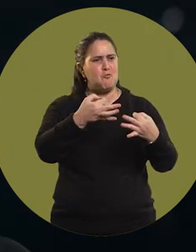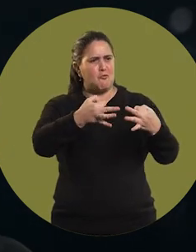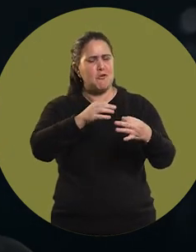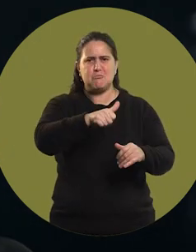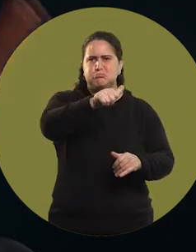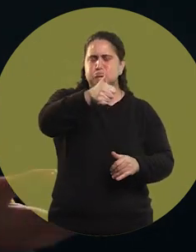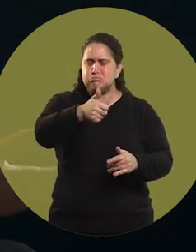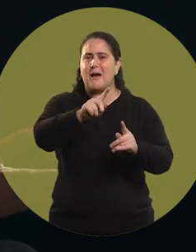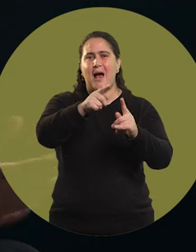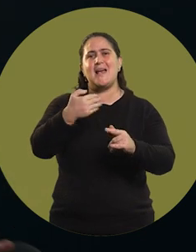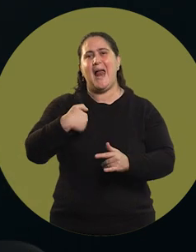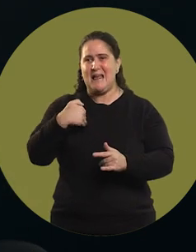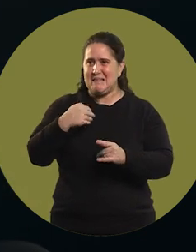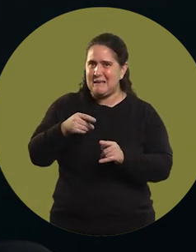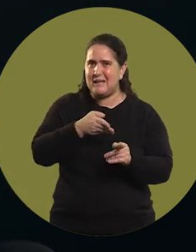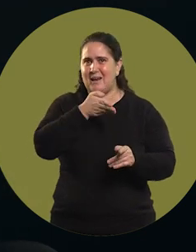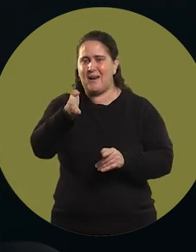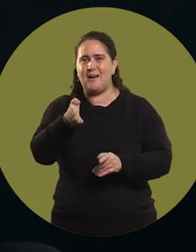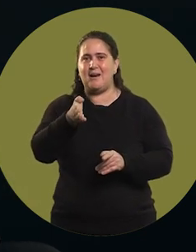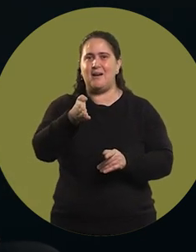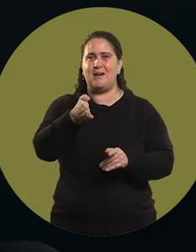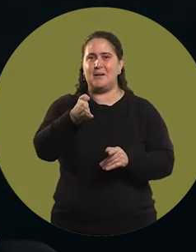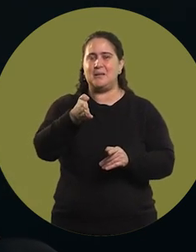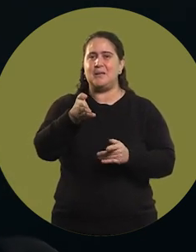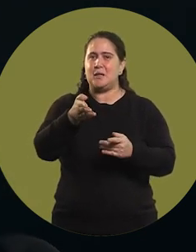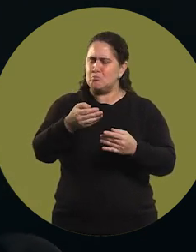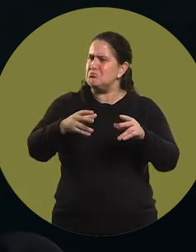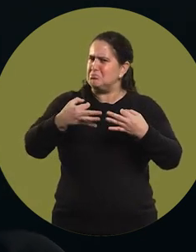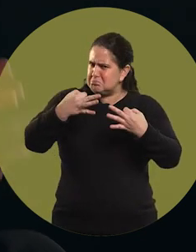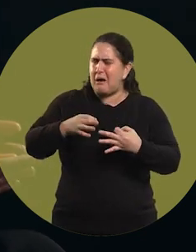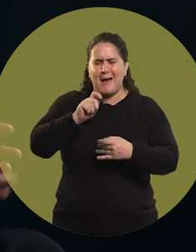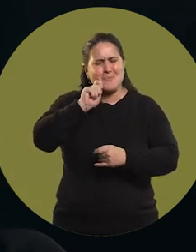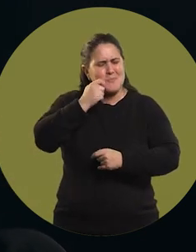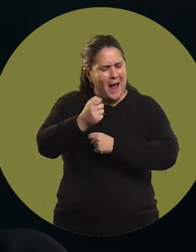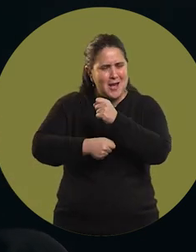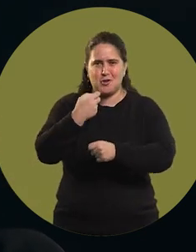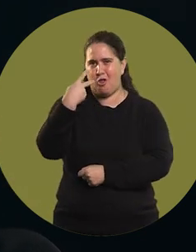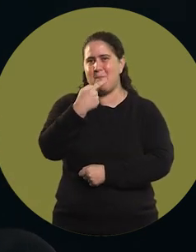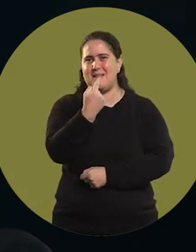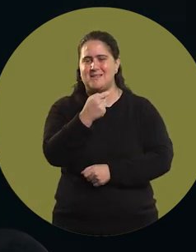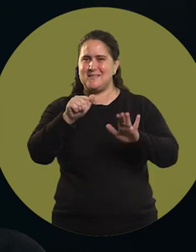I went to the Argentine Rally, a very, very nice year, 2016.